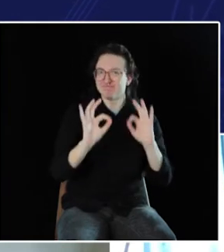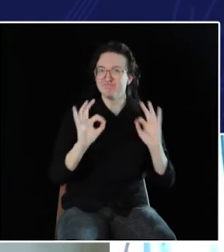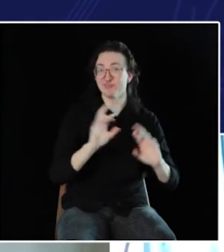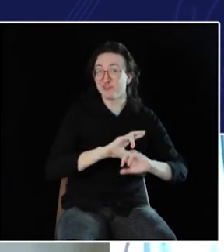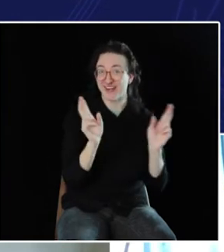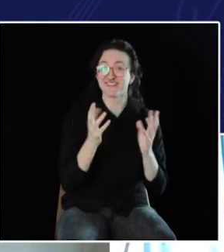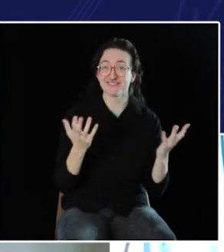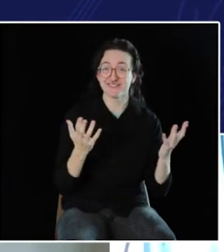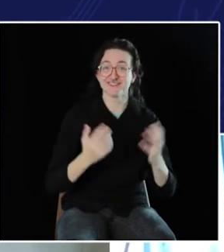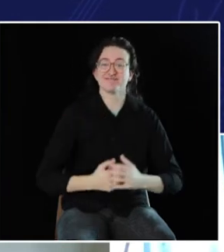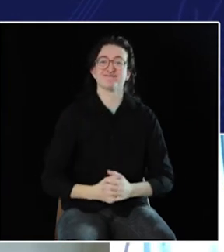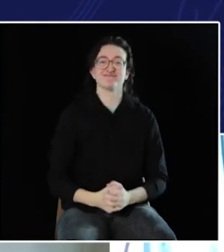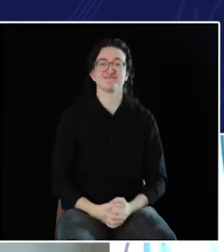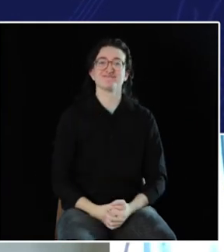you pretty much will be good.